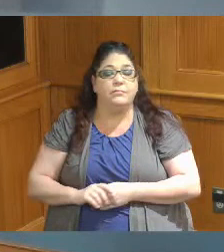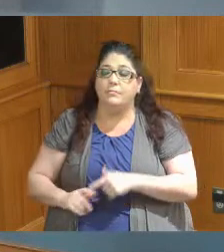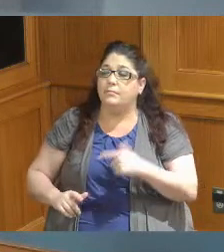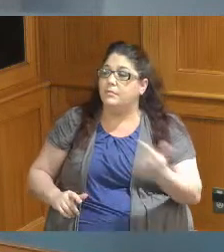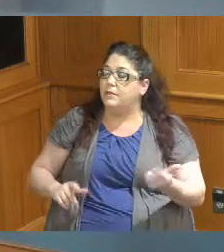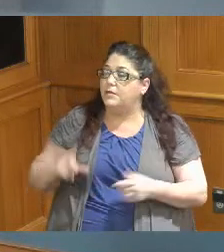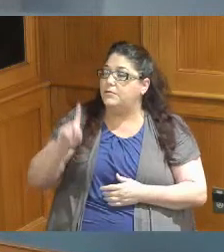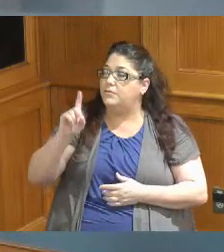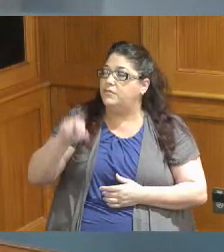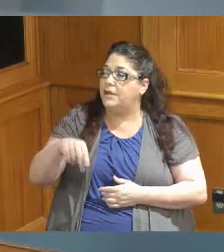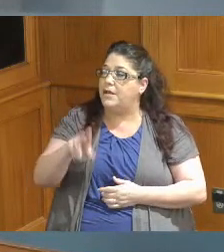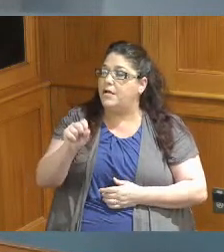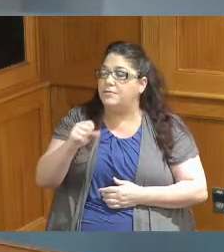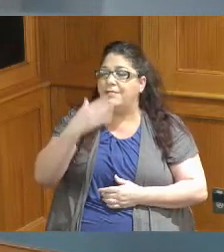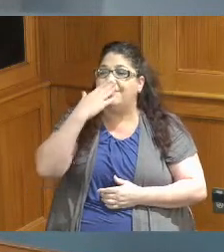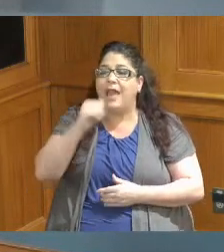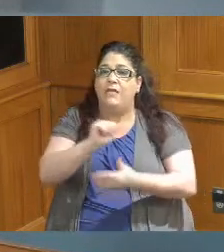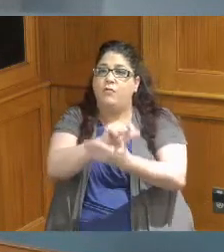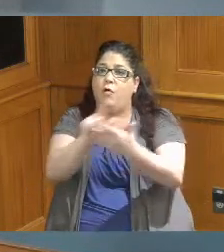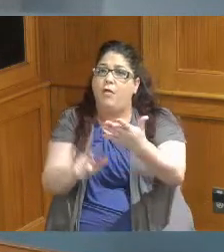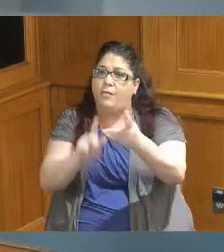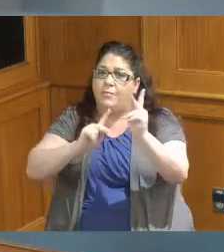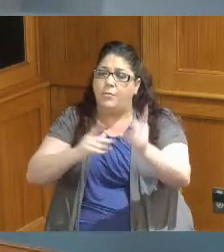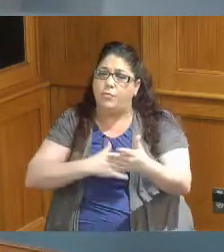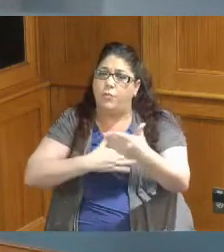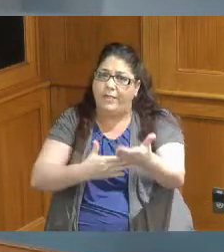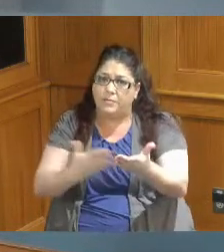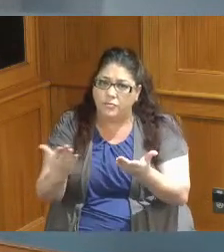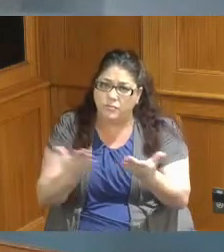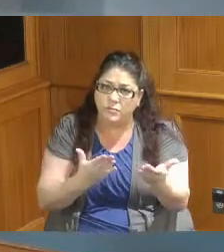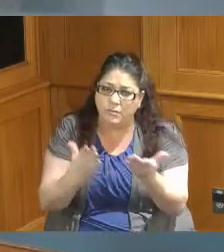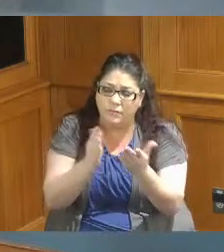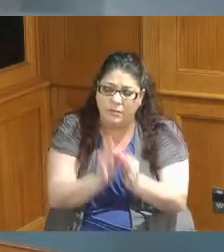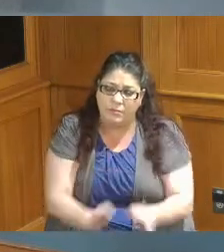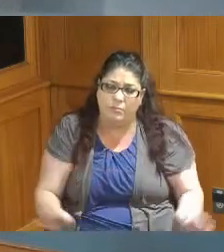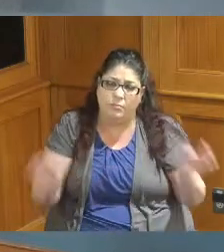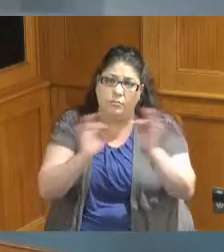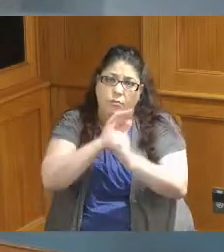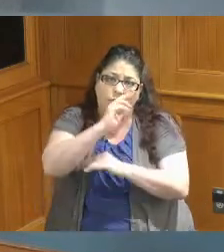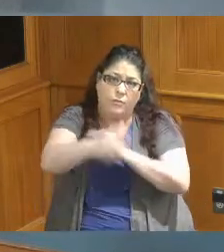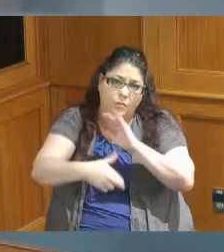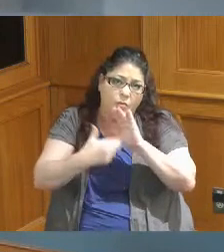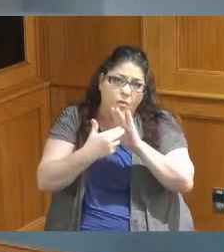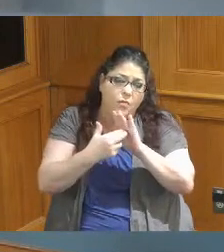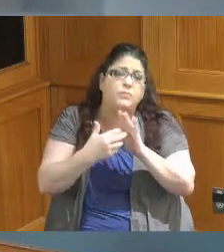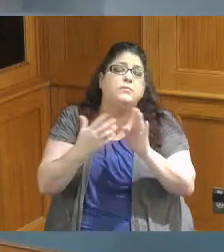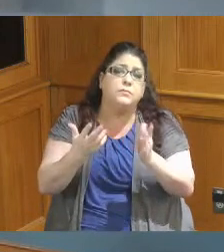these individuals for being willing to serve these are really important roles and we we appreciate